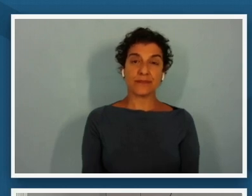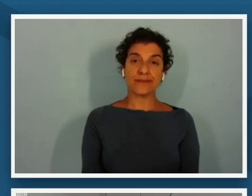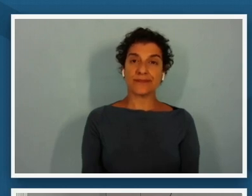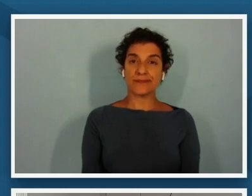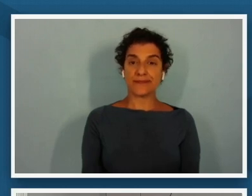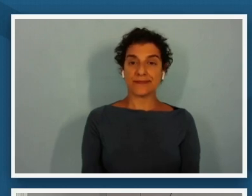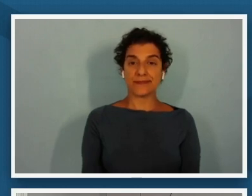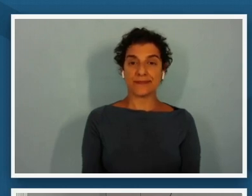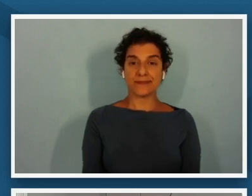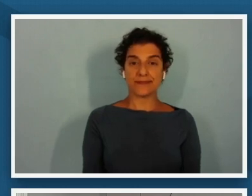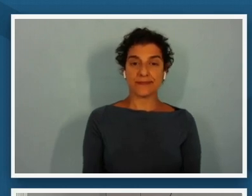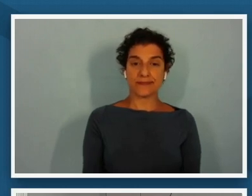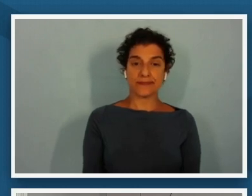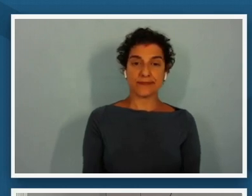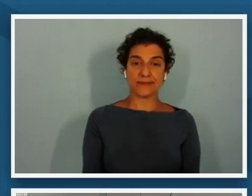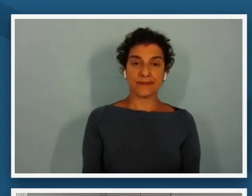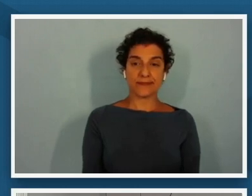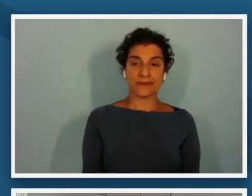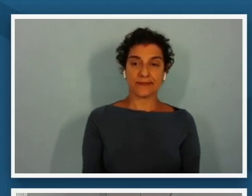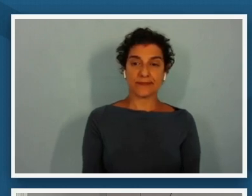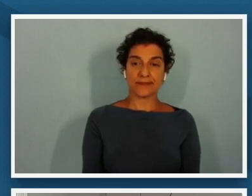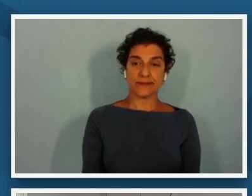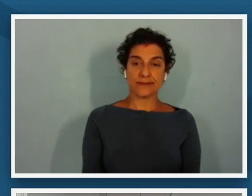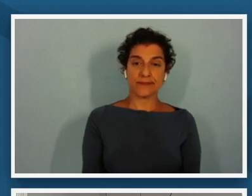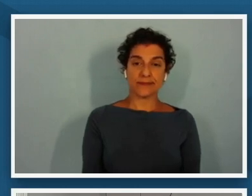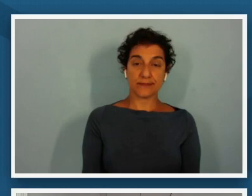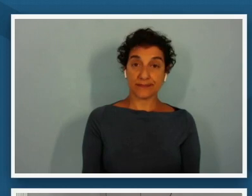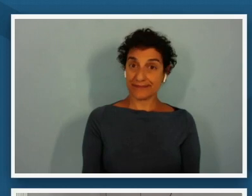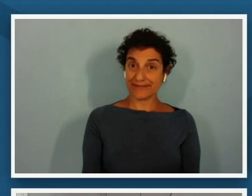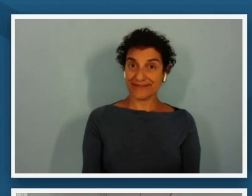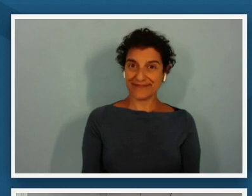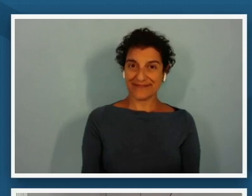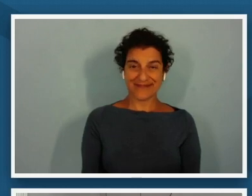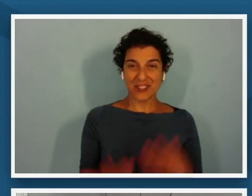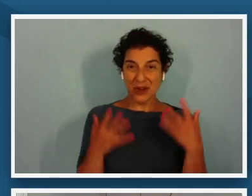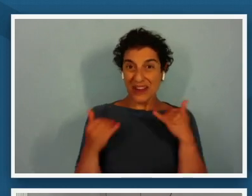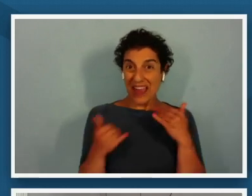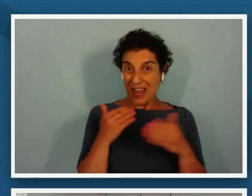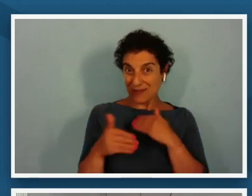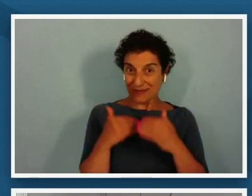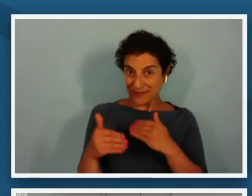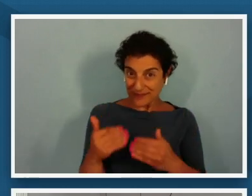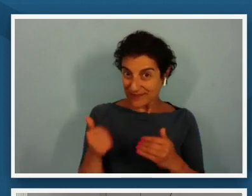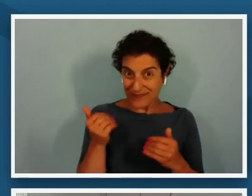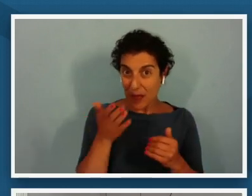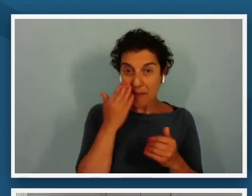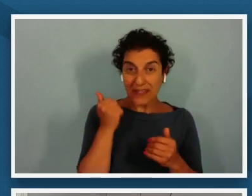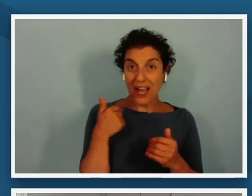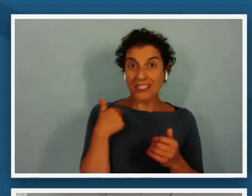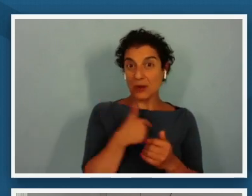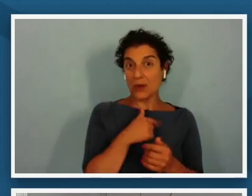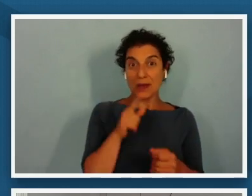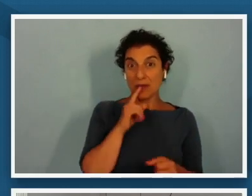and so we're zooming ahead